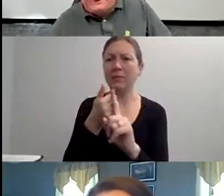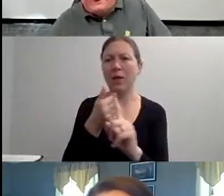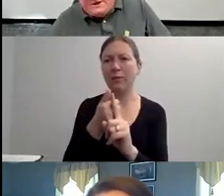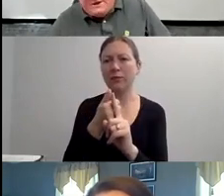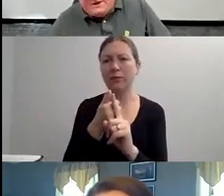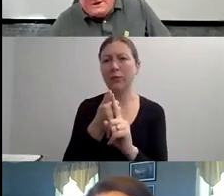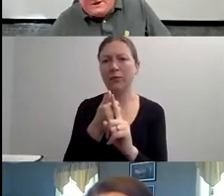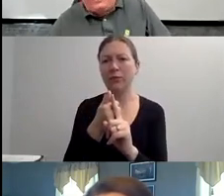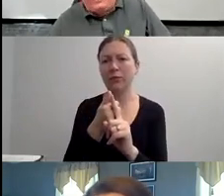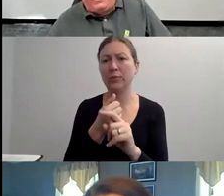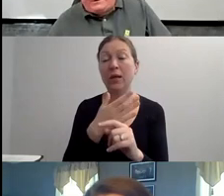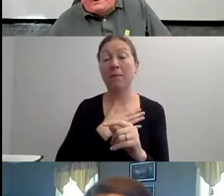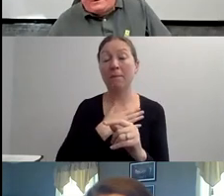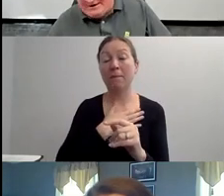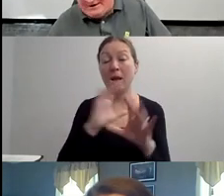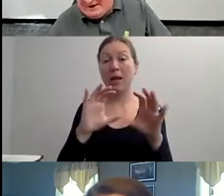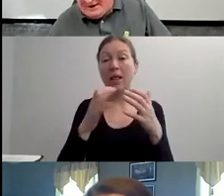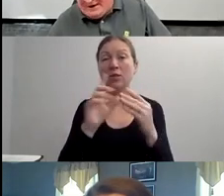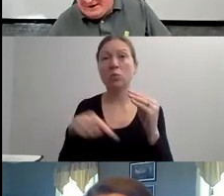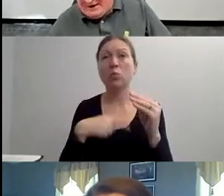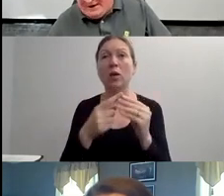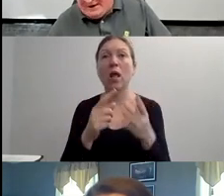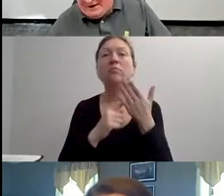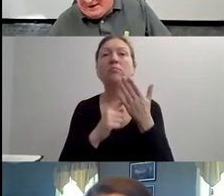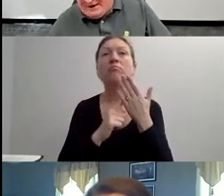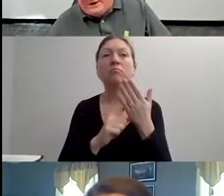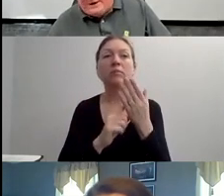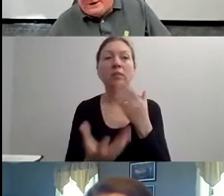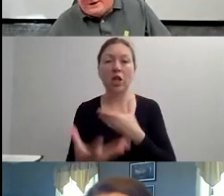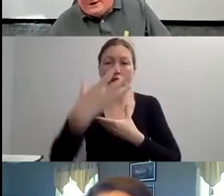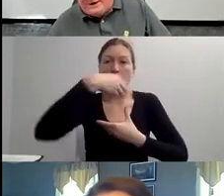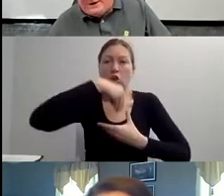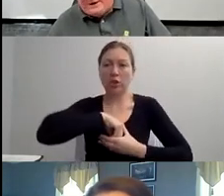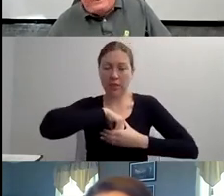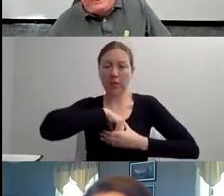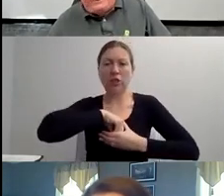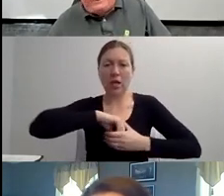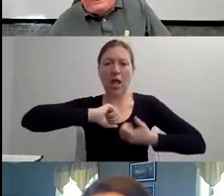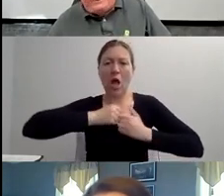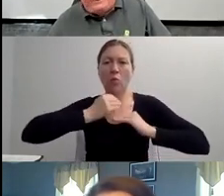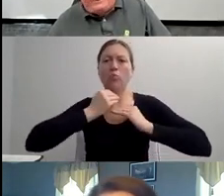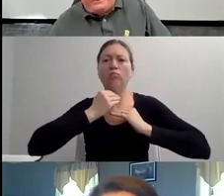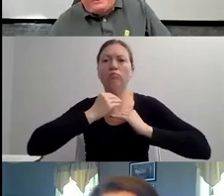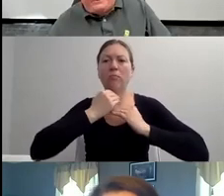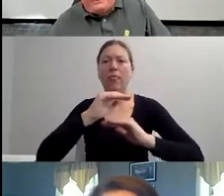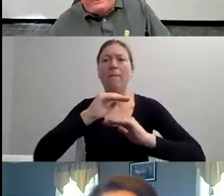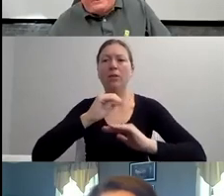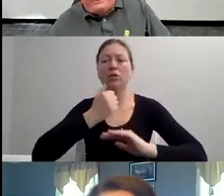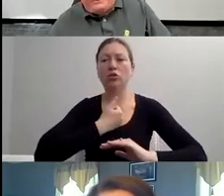THE HEADLINES. THIS IS WHAT WE CALL INSPIRATION PORN OR INSPIRATION PORNOGRAPHY AND TOXIC POSITIVITY.